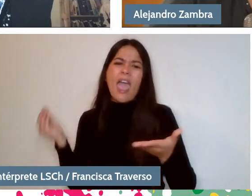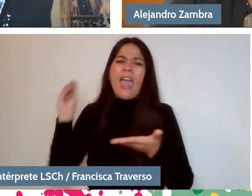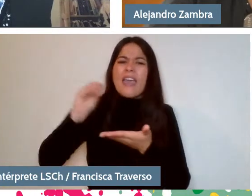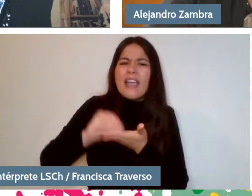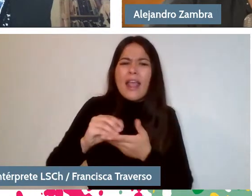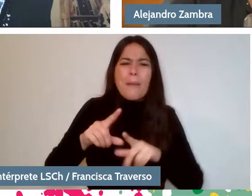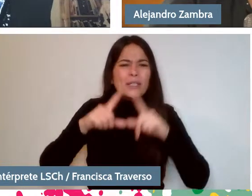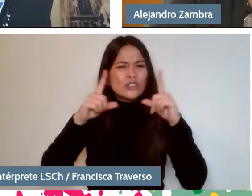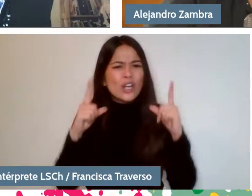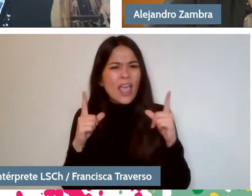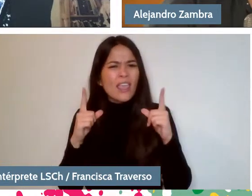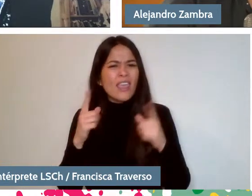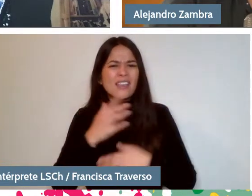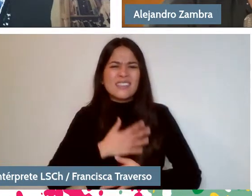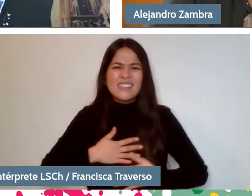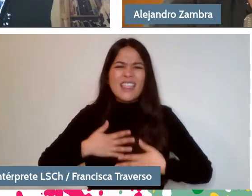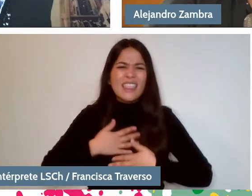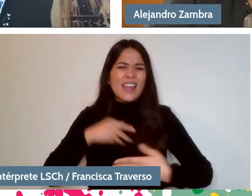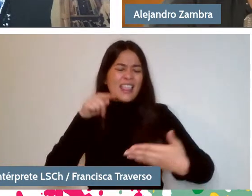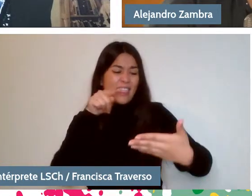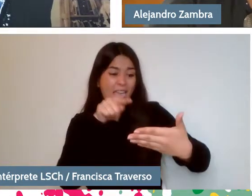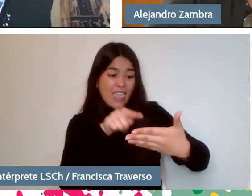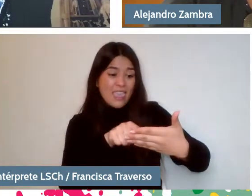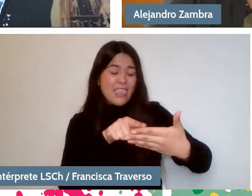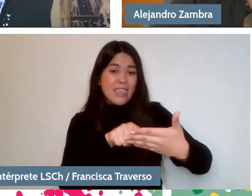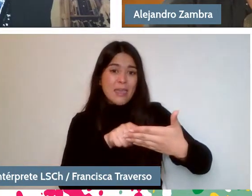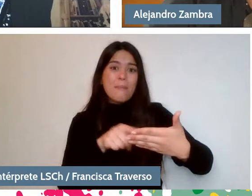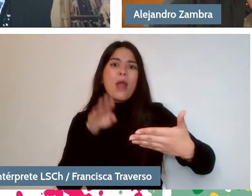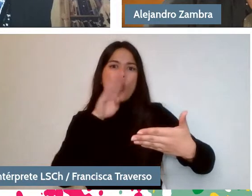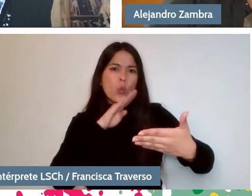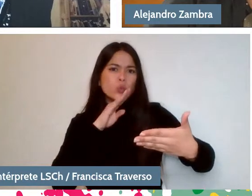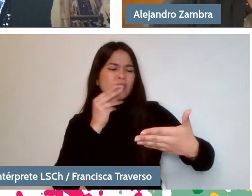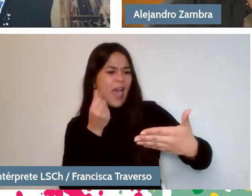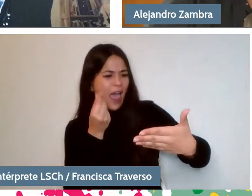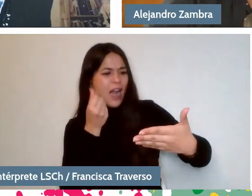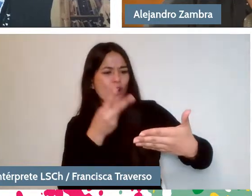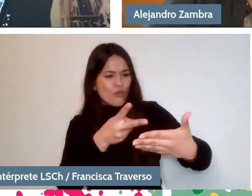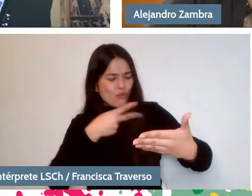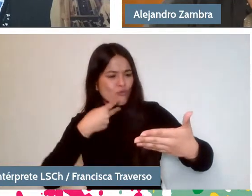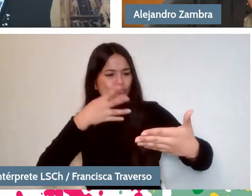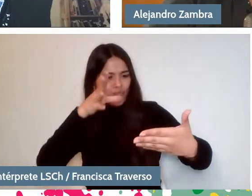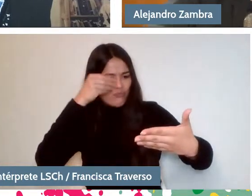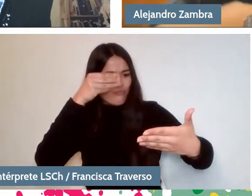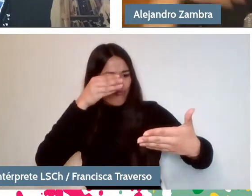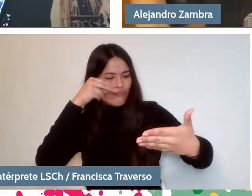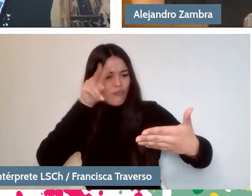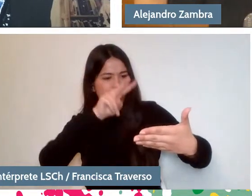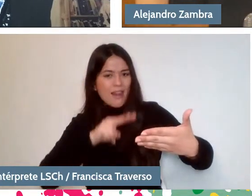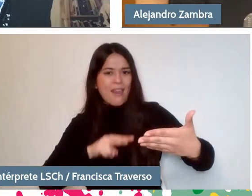It is feeling that the text is there to be occupied by the reader, not only at an interpretive level